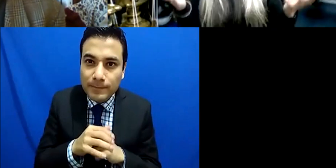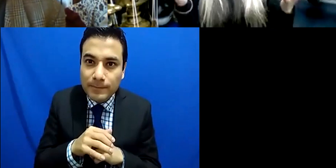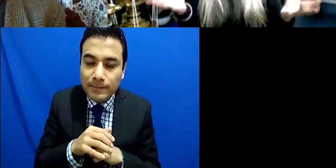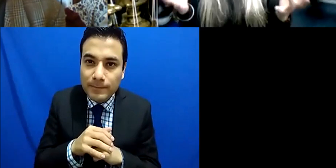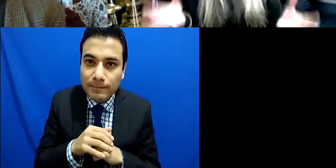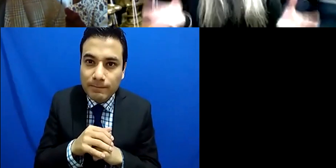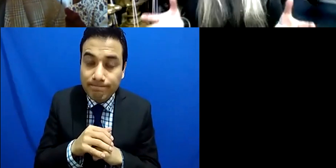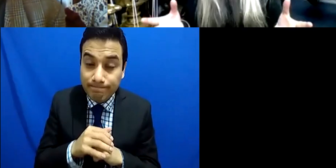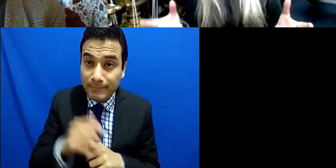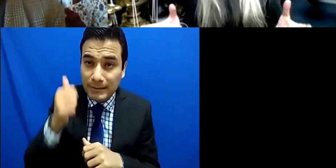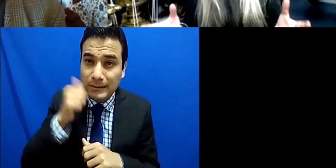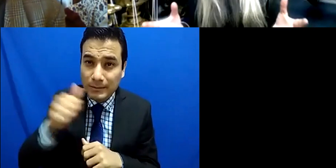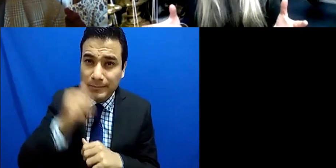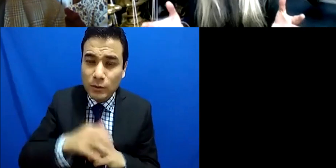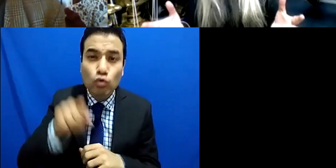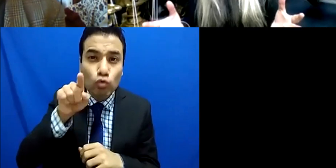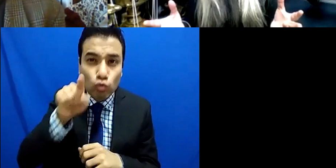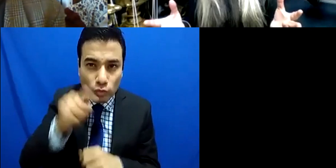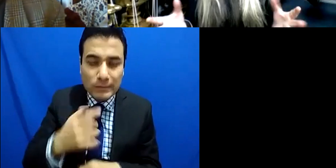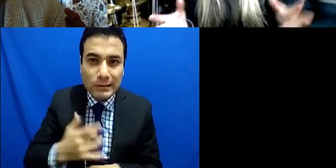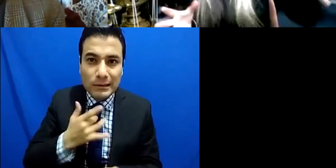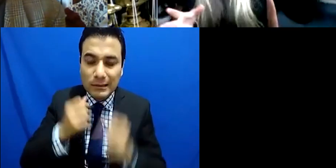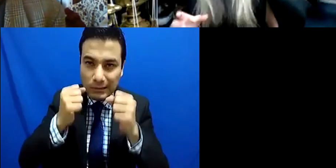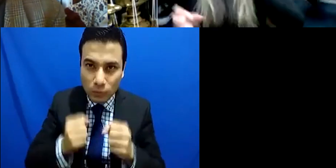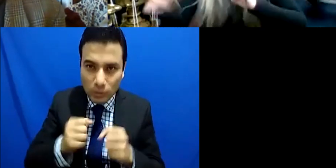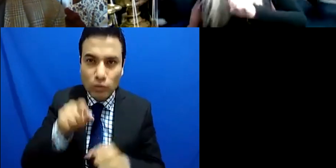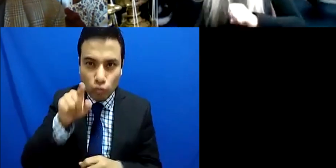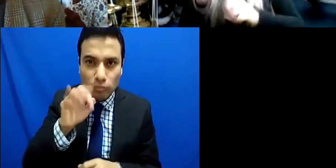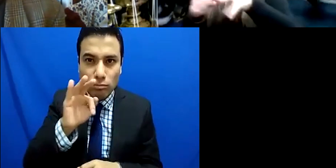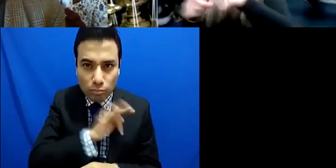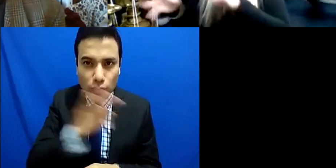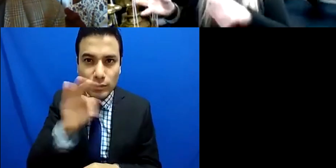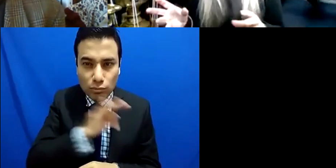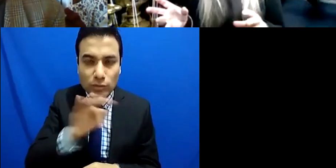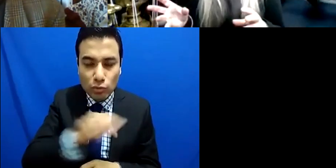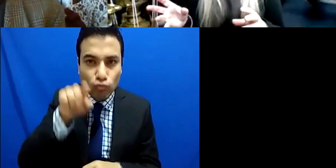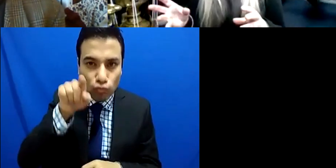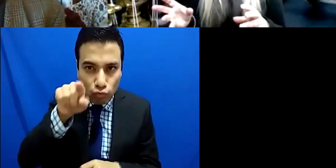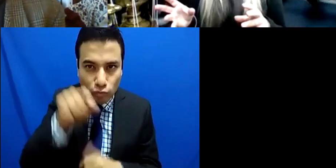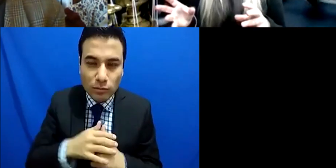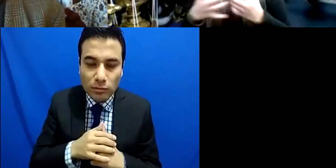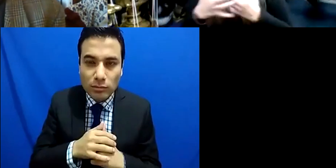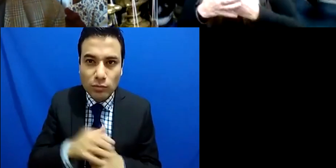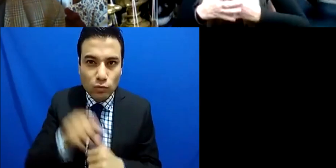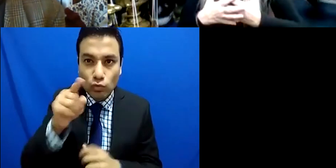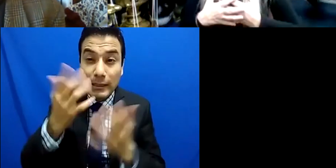look after your your situation and you're not reliant on other people and although you know